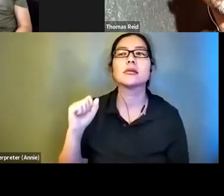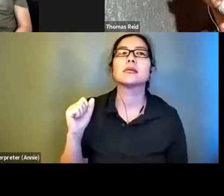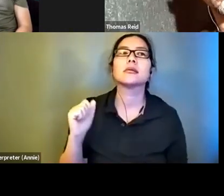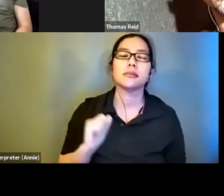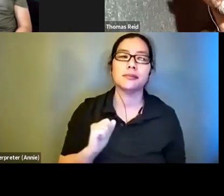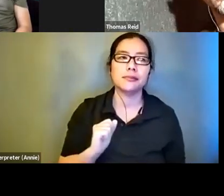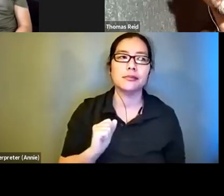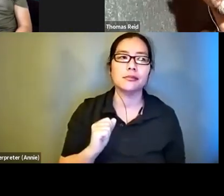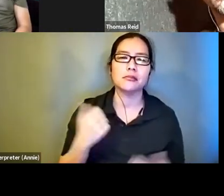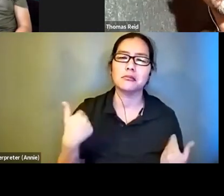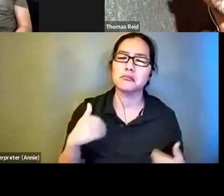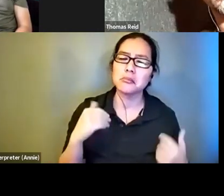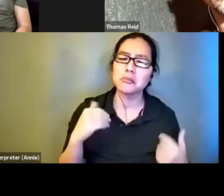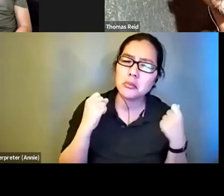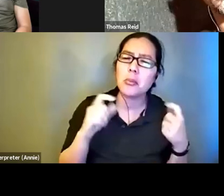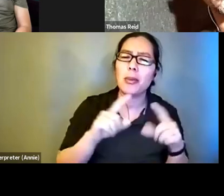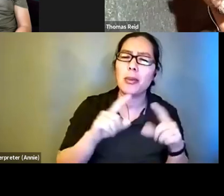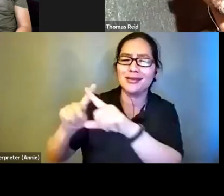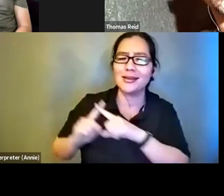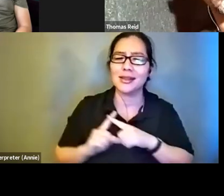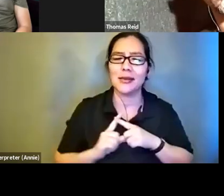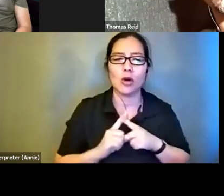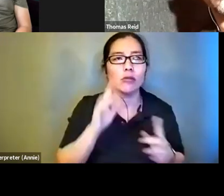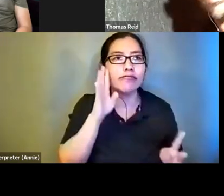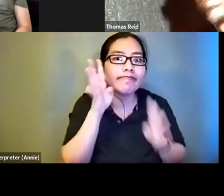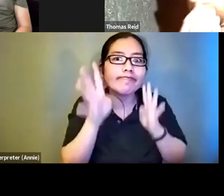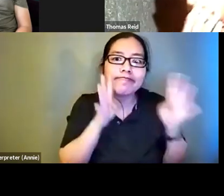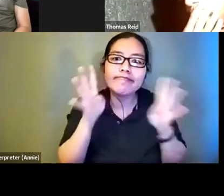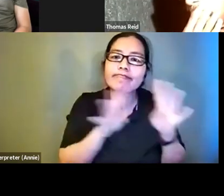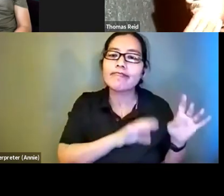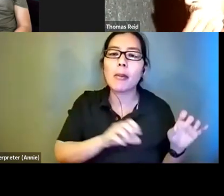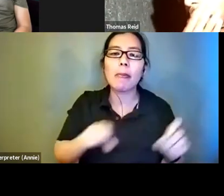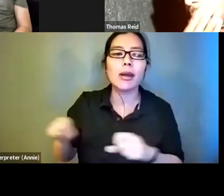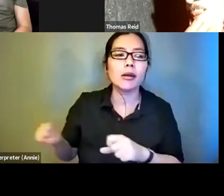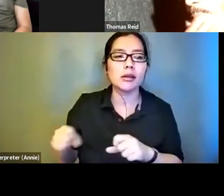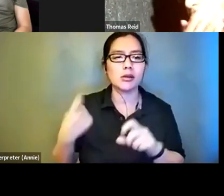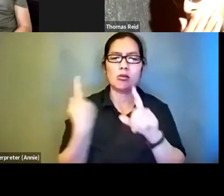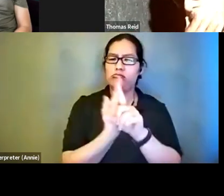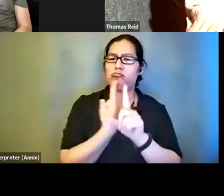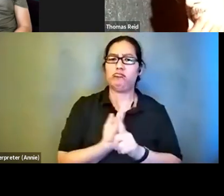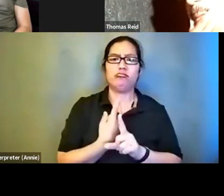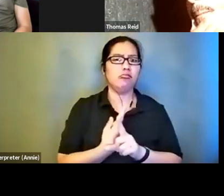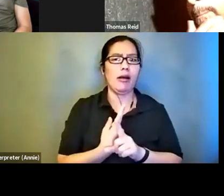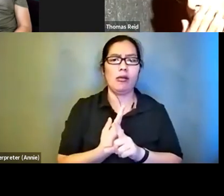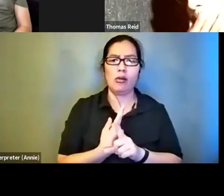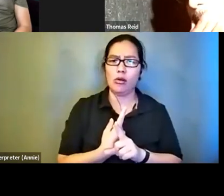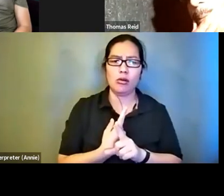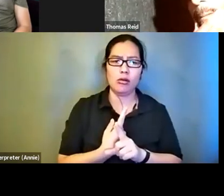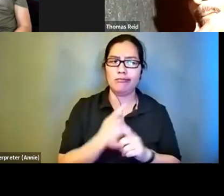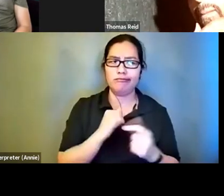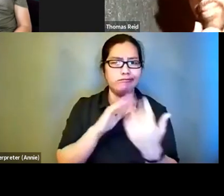innovations and abilities on a regular basis . So, yes, I think